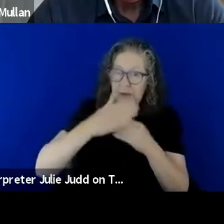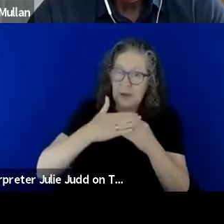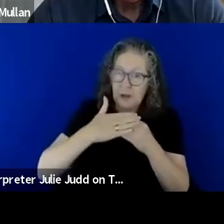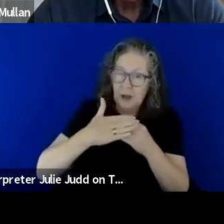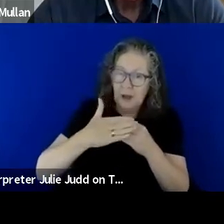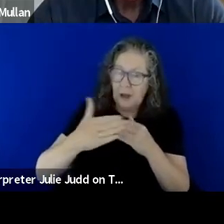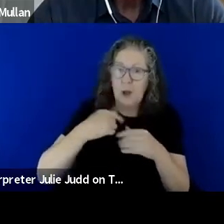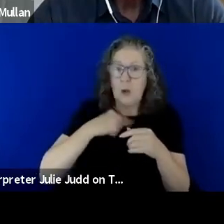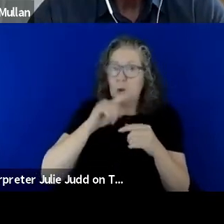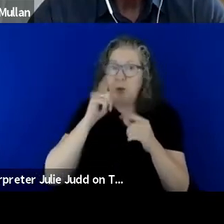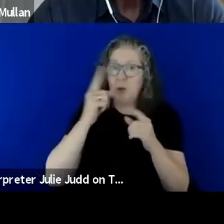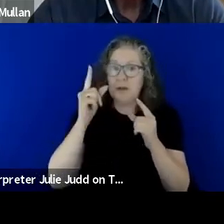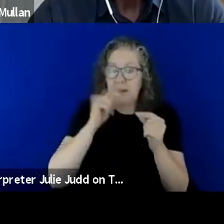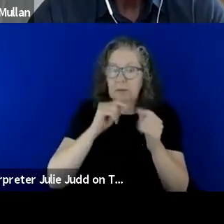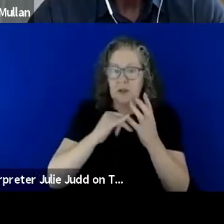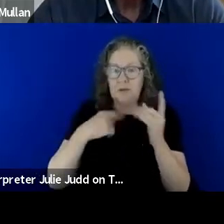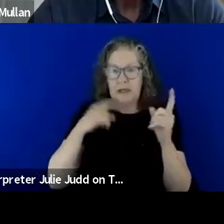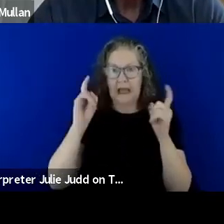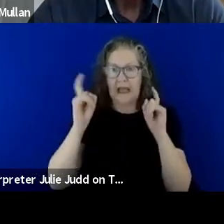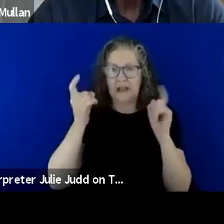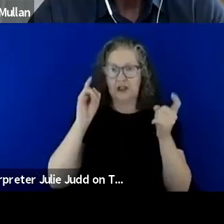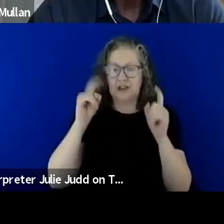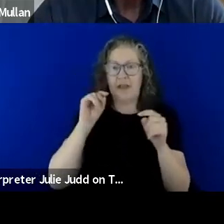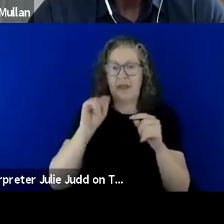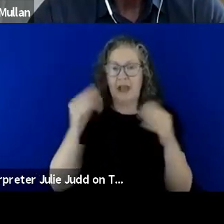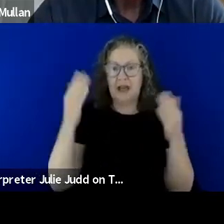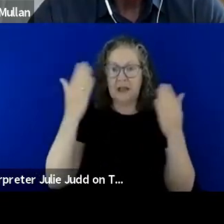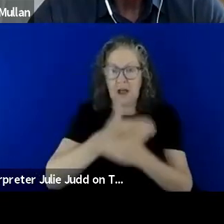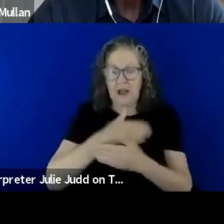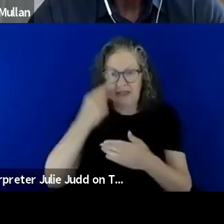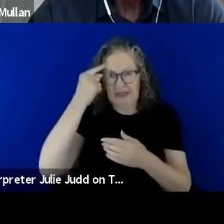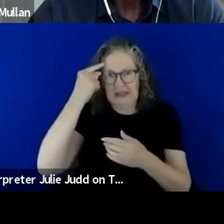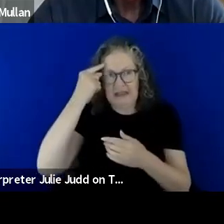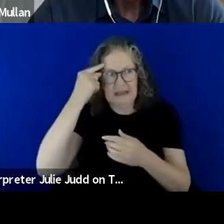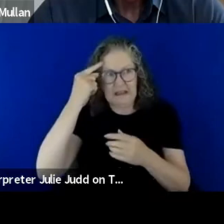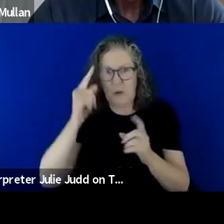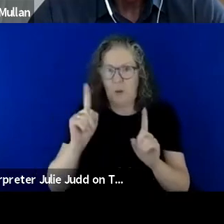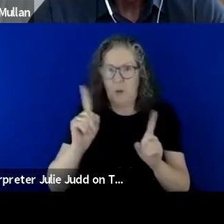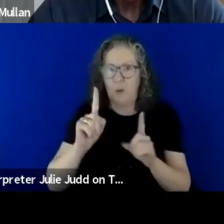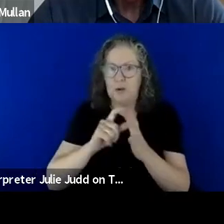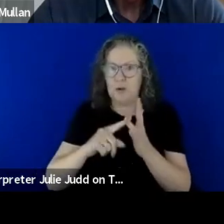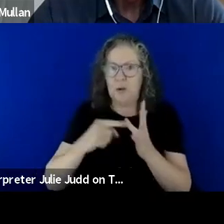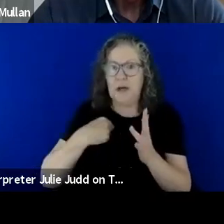sleep, so I was pretty anxious that night thinking what do I need to do if something does happen